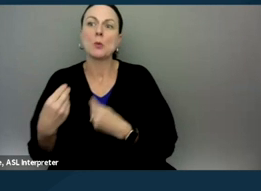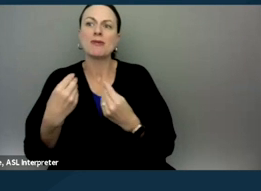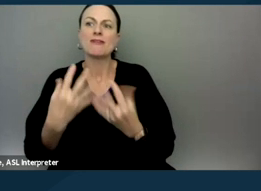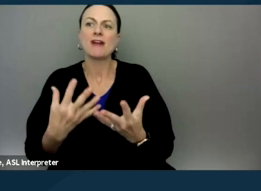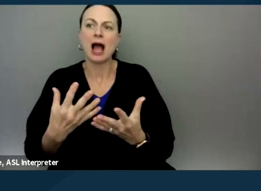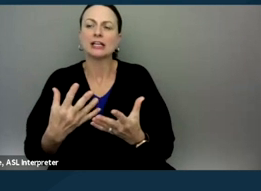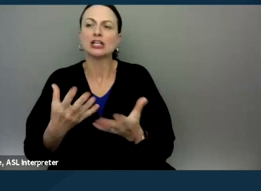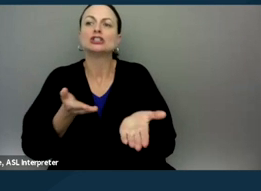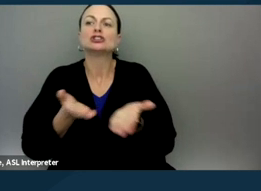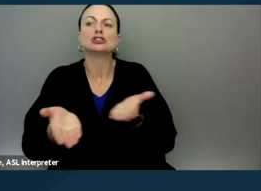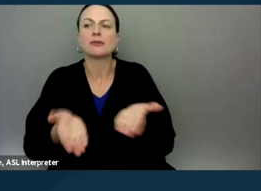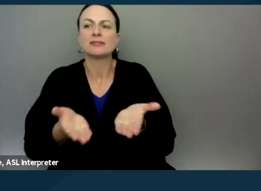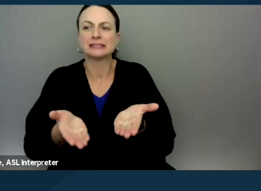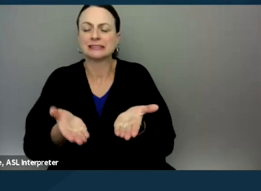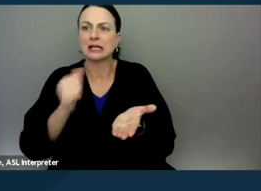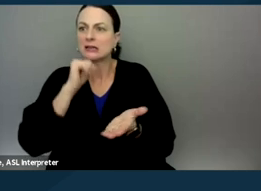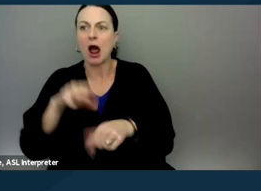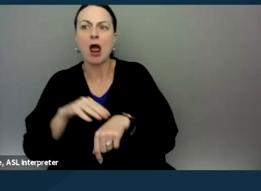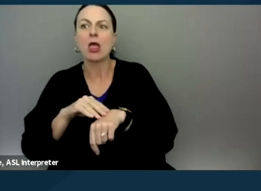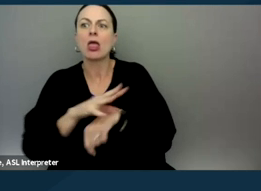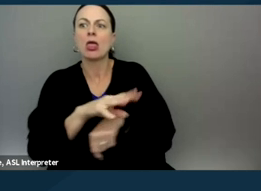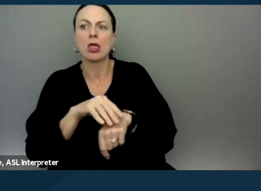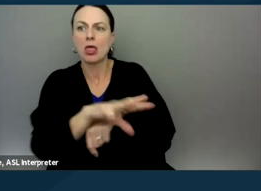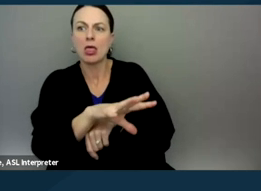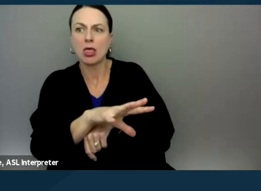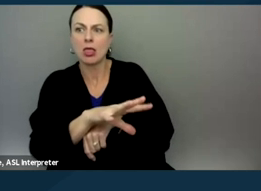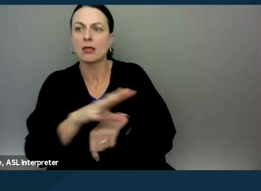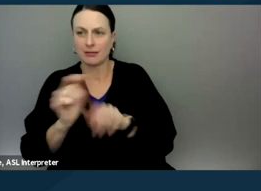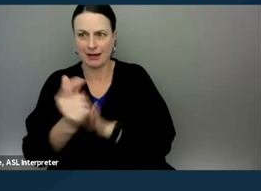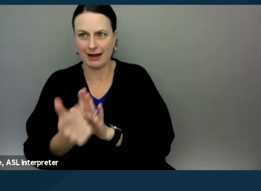and not to be crossing that line into the practice of law.